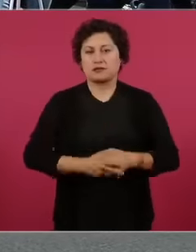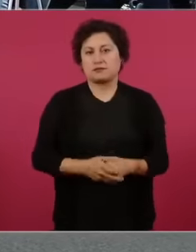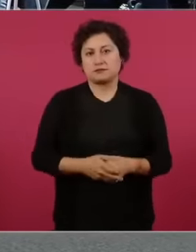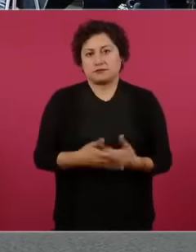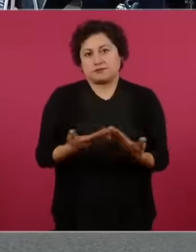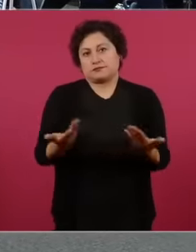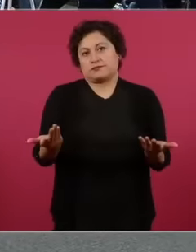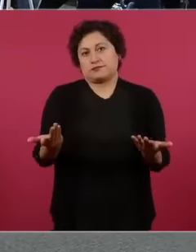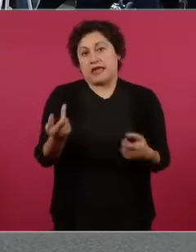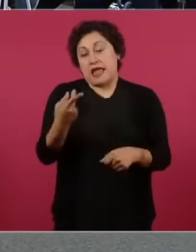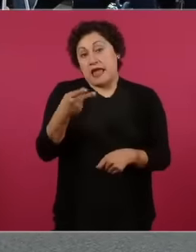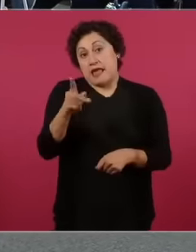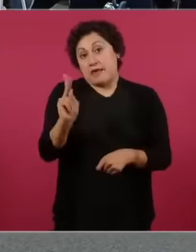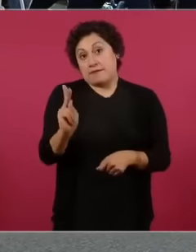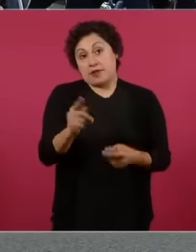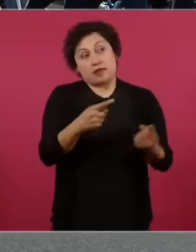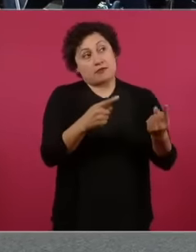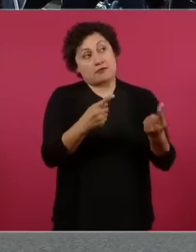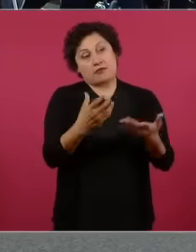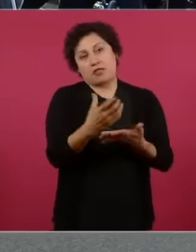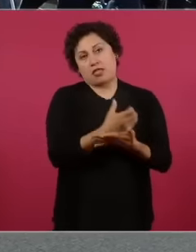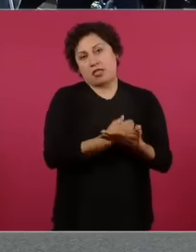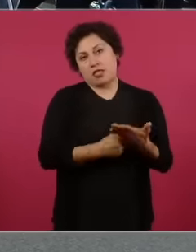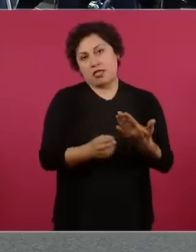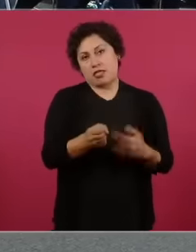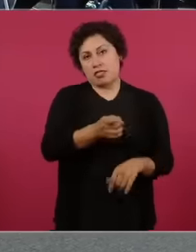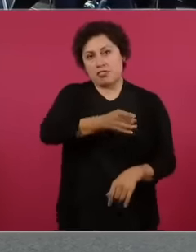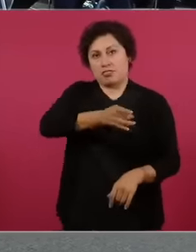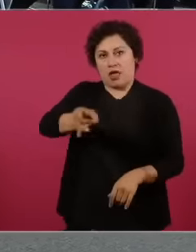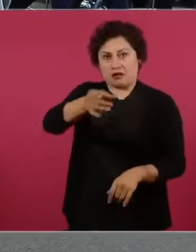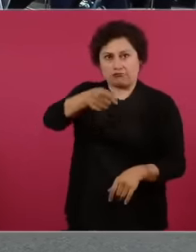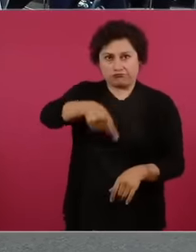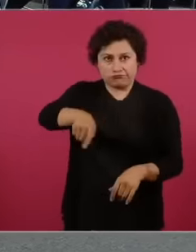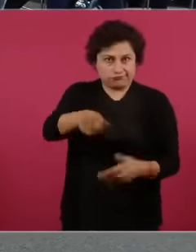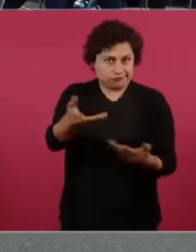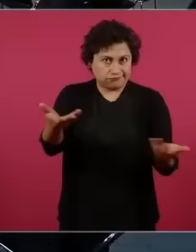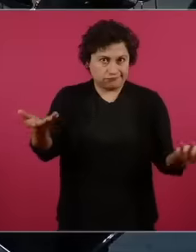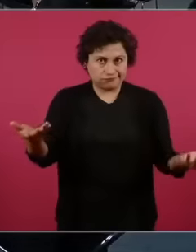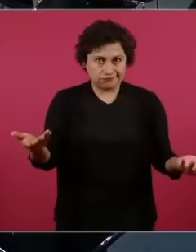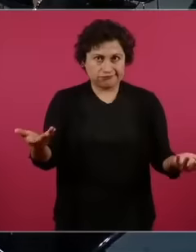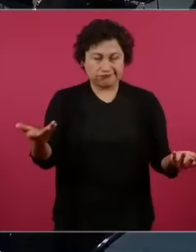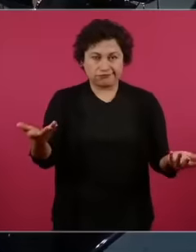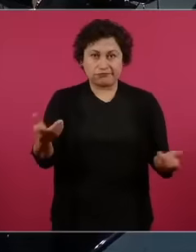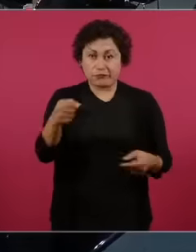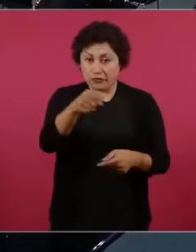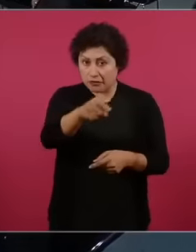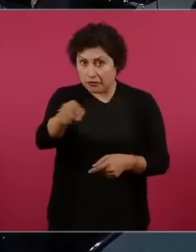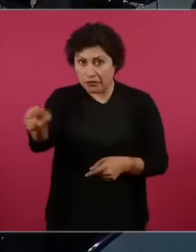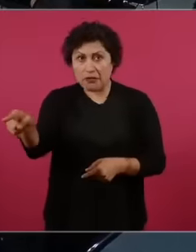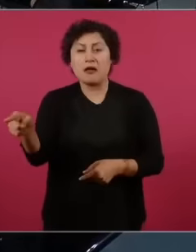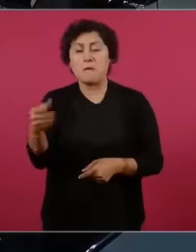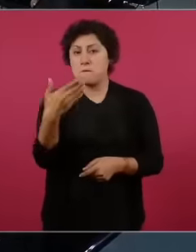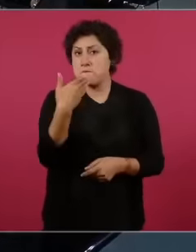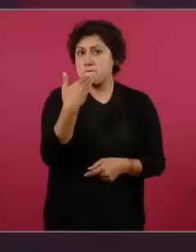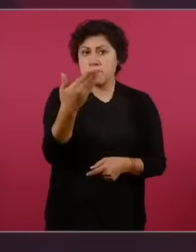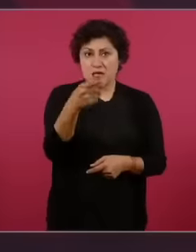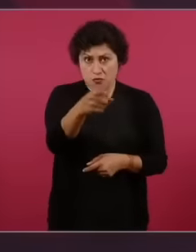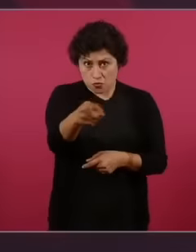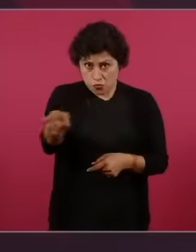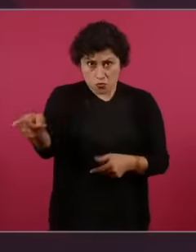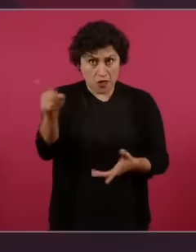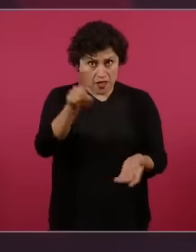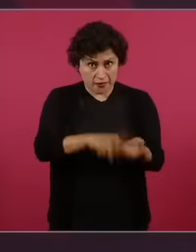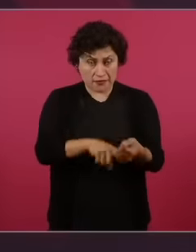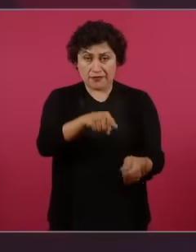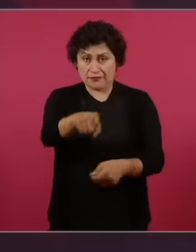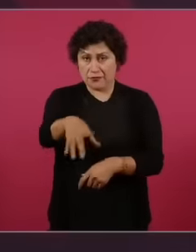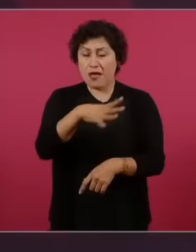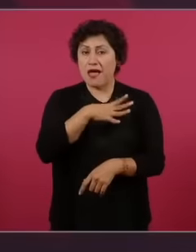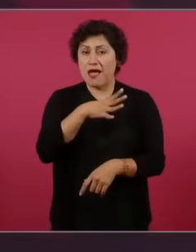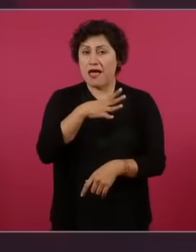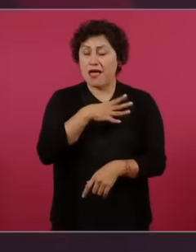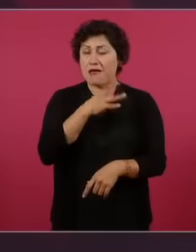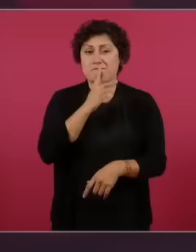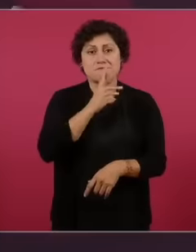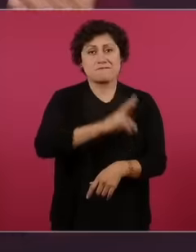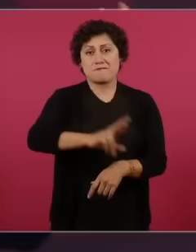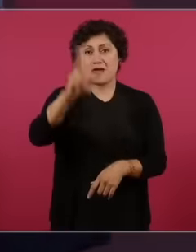you earn does not compare because there are very good ones among you Well, it is the same thing that happens